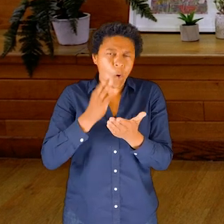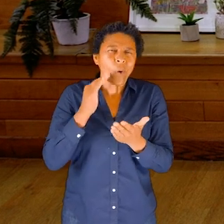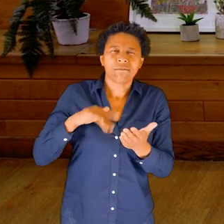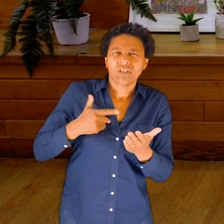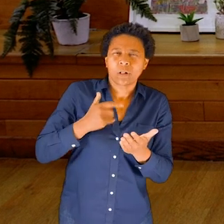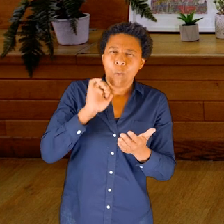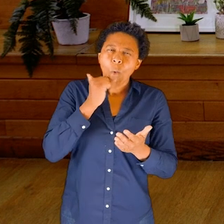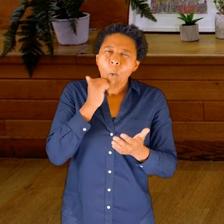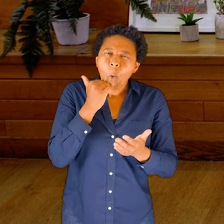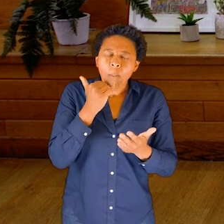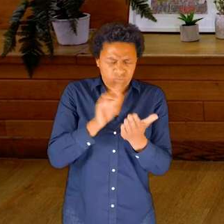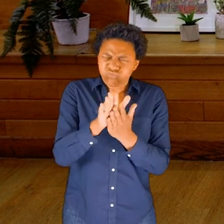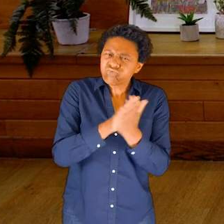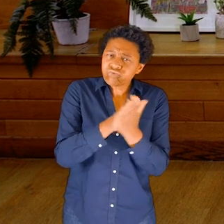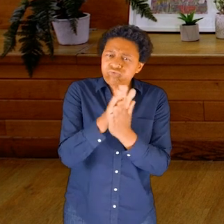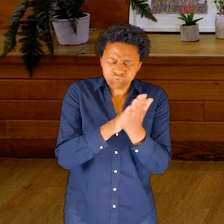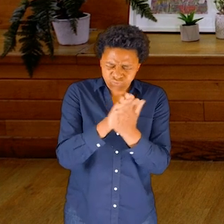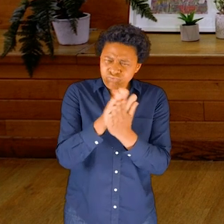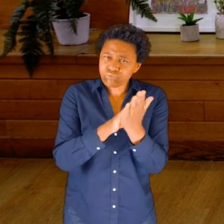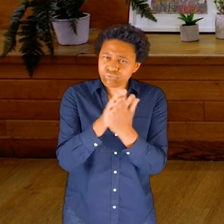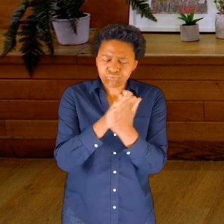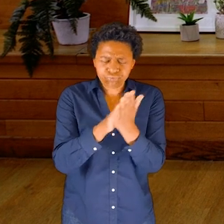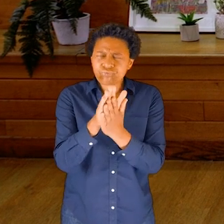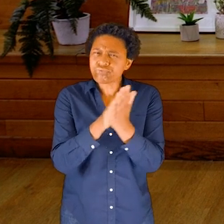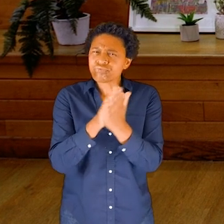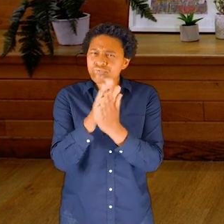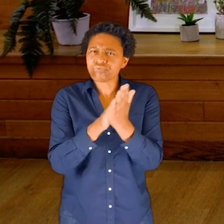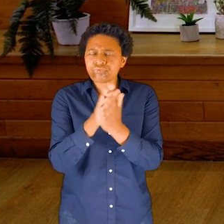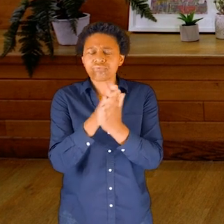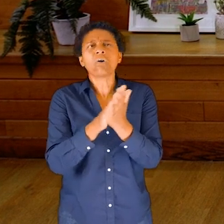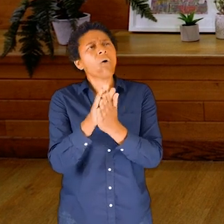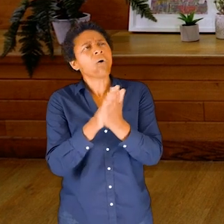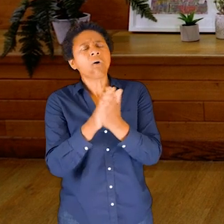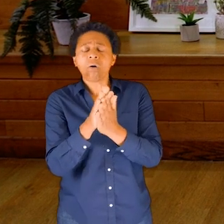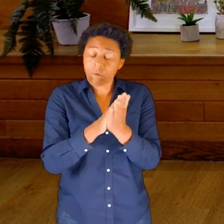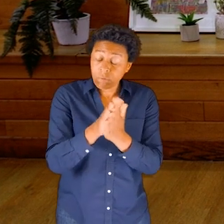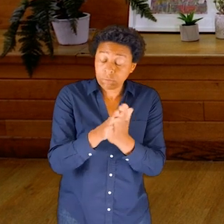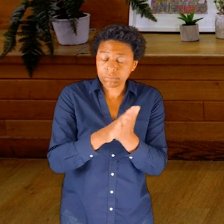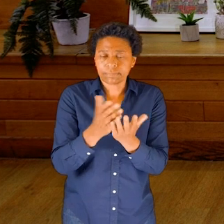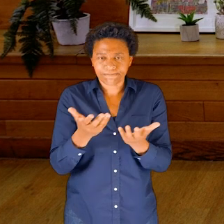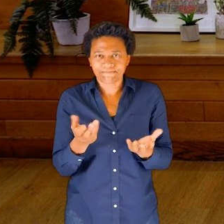heat—and it may take a couple of goes. I know for me, sometimes I don’t get that hot heat the first round.